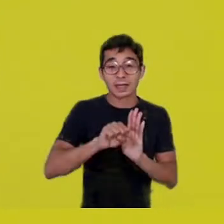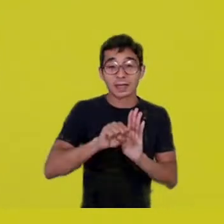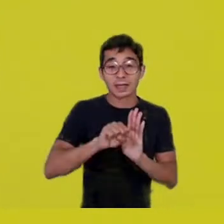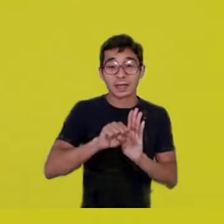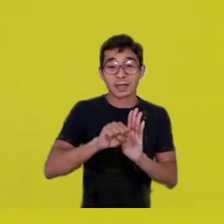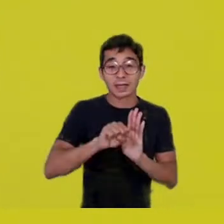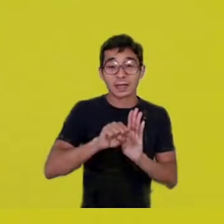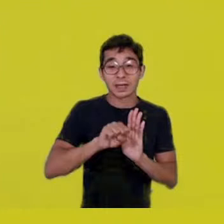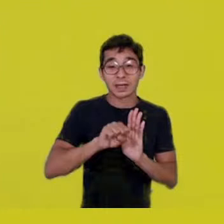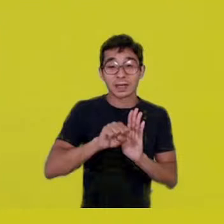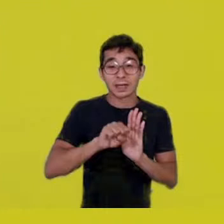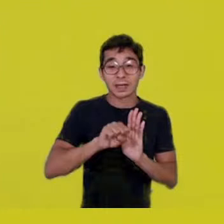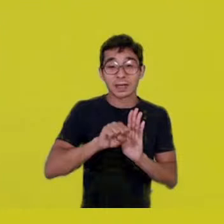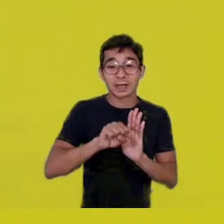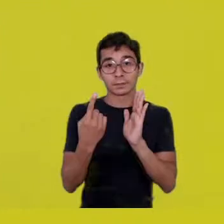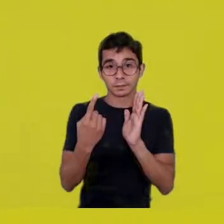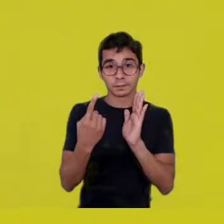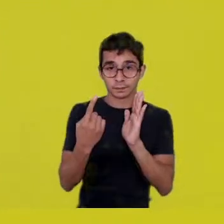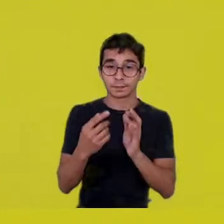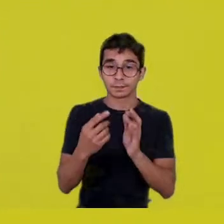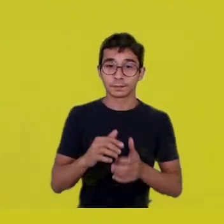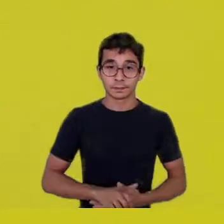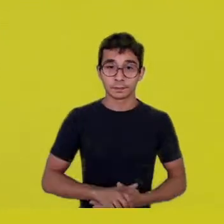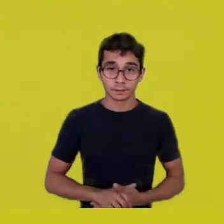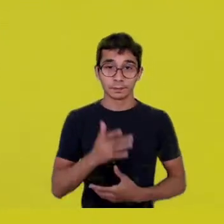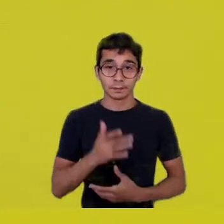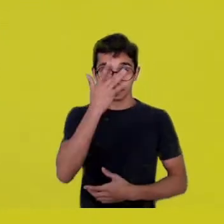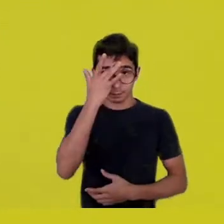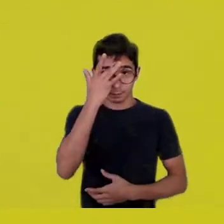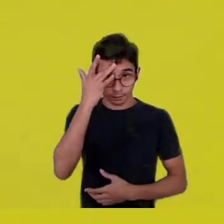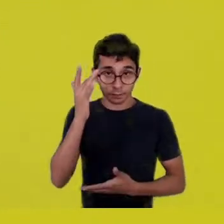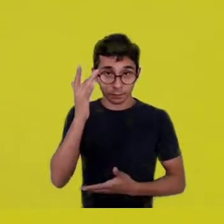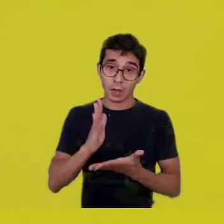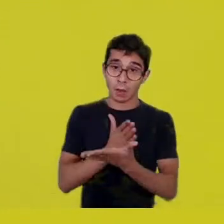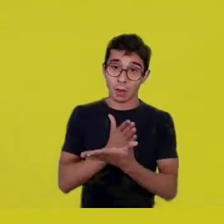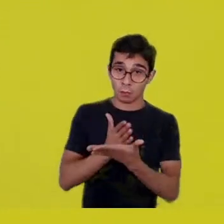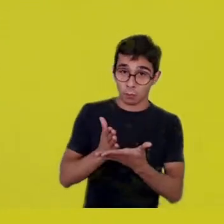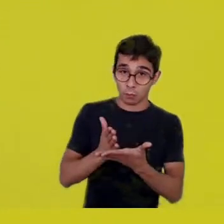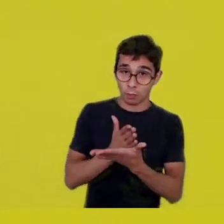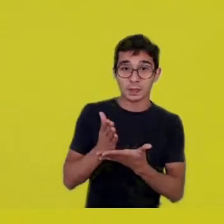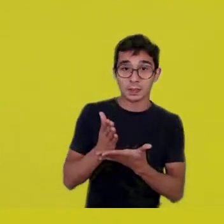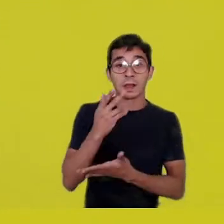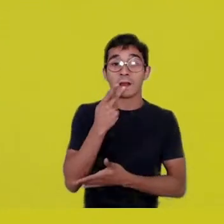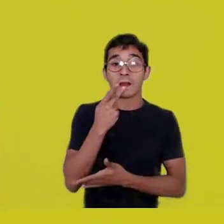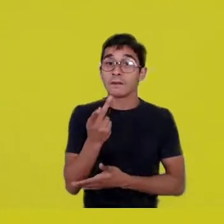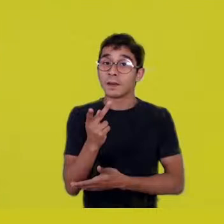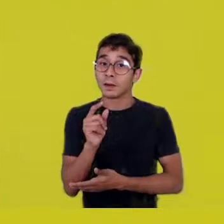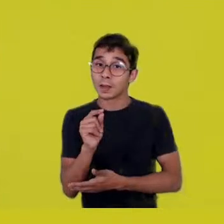which some very observant people say is still the 20th century